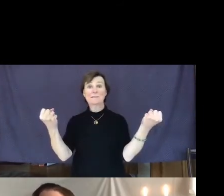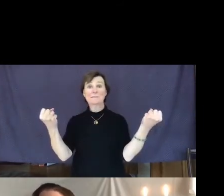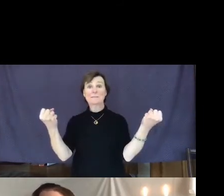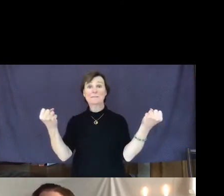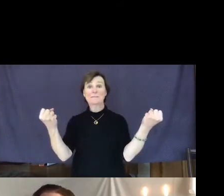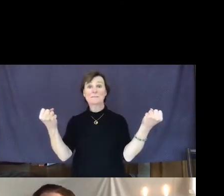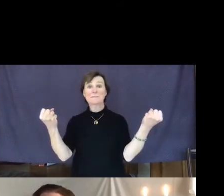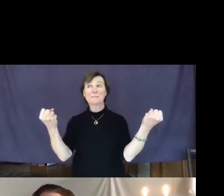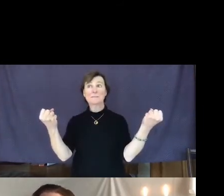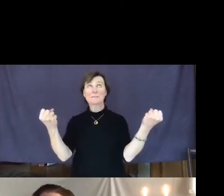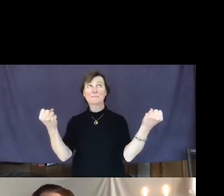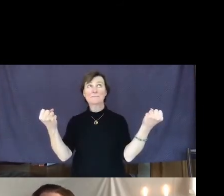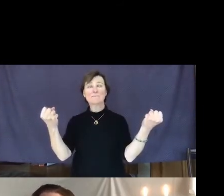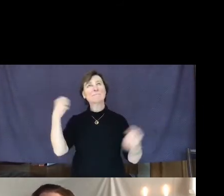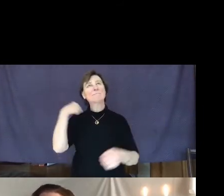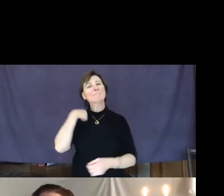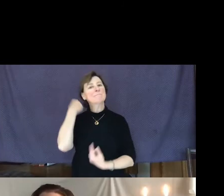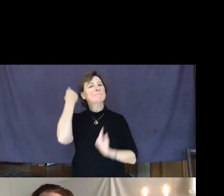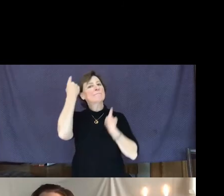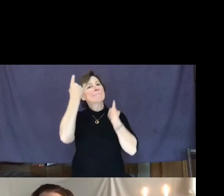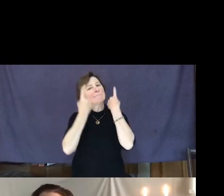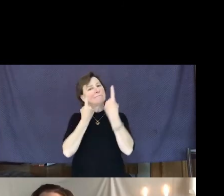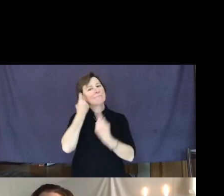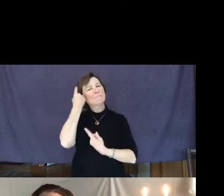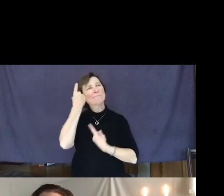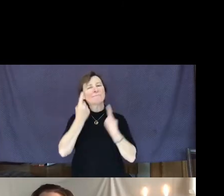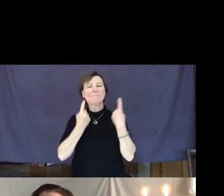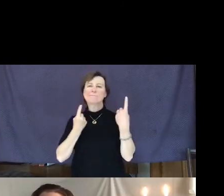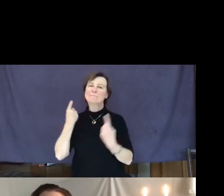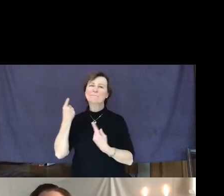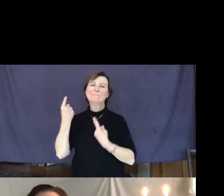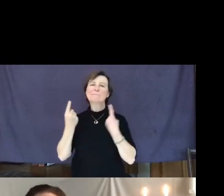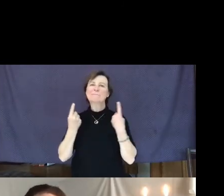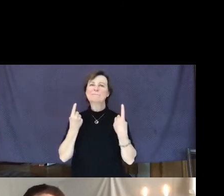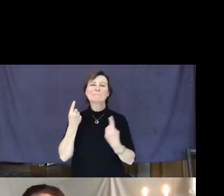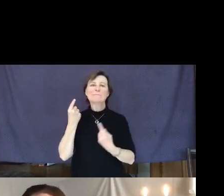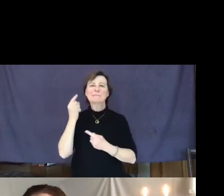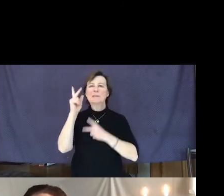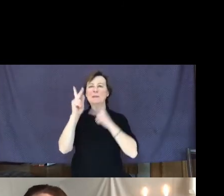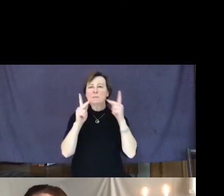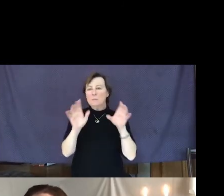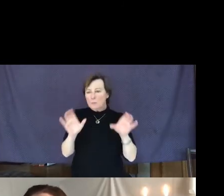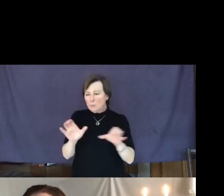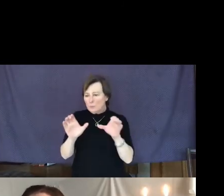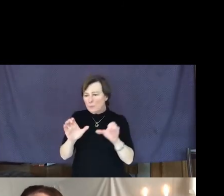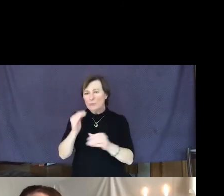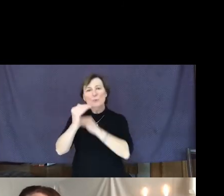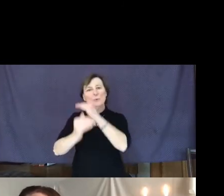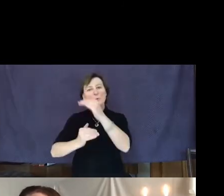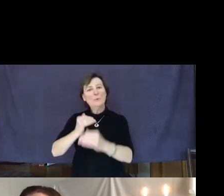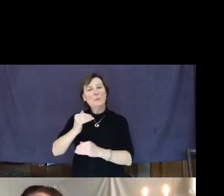I wonder too, when people do kind acts, if they spark